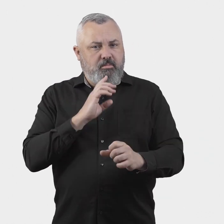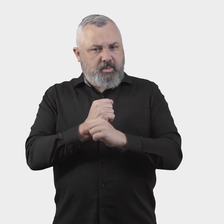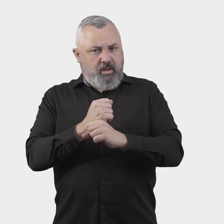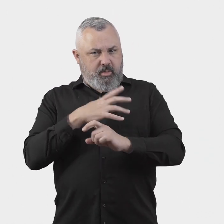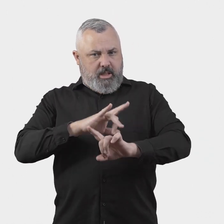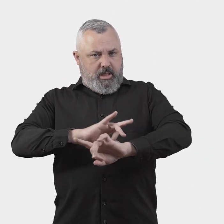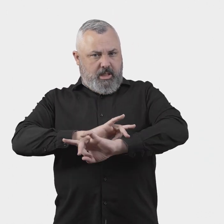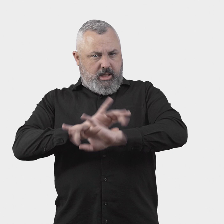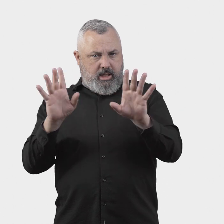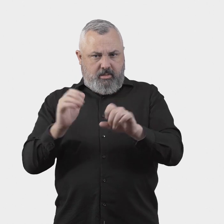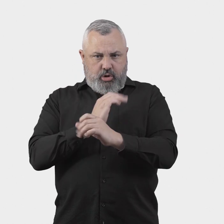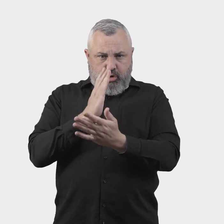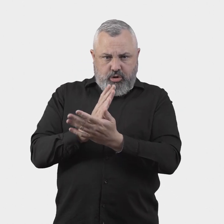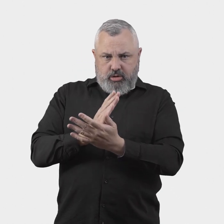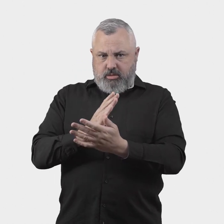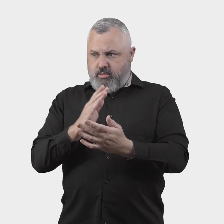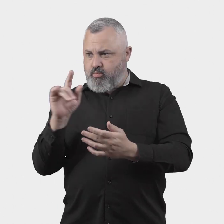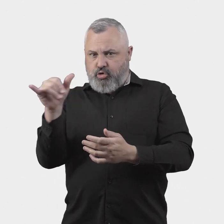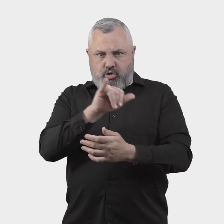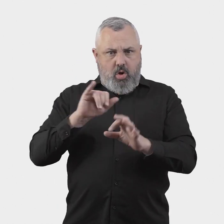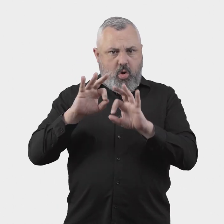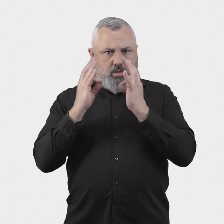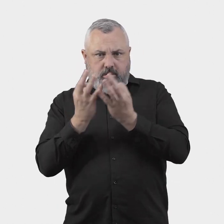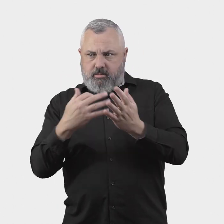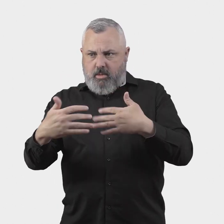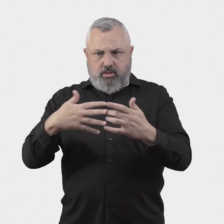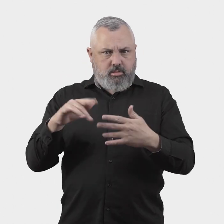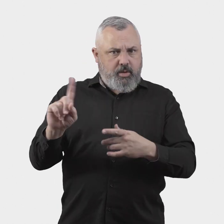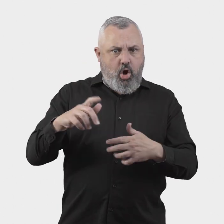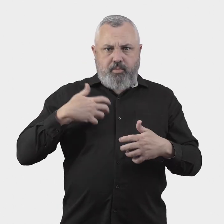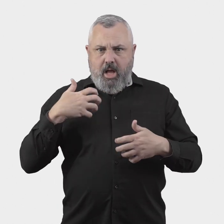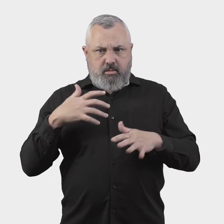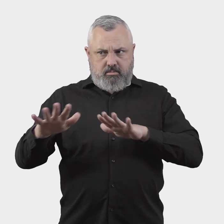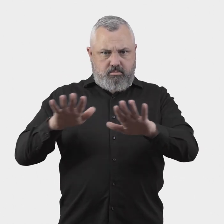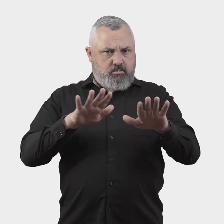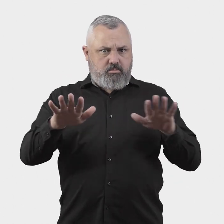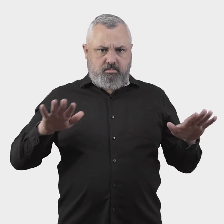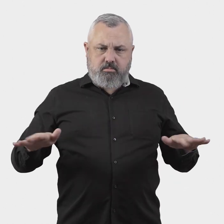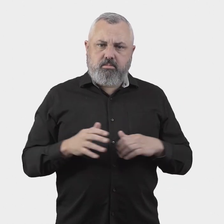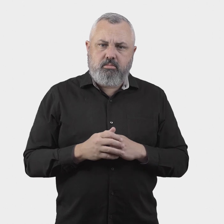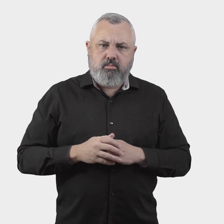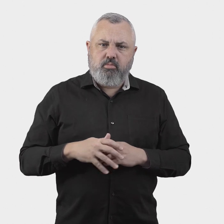The government also intends to avoid or minimise overlaps in the remit of the Aviation Industry Ombuds Scheme